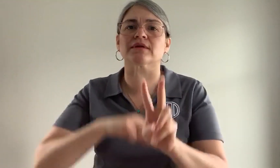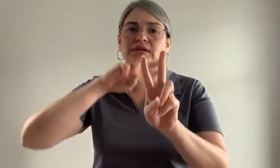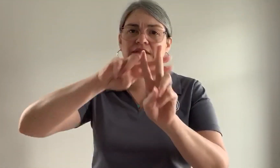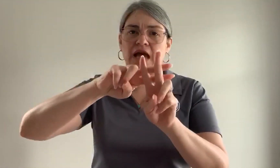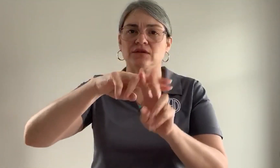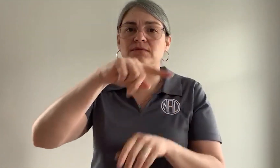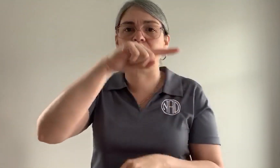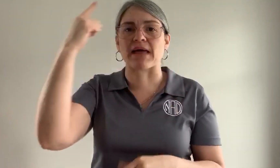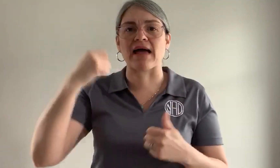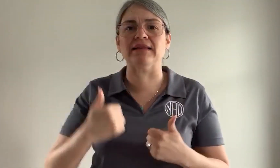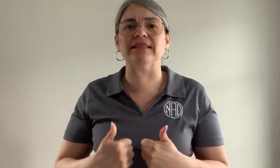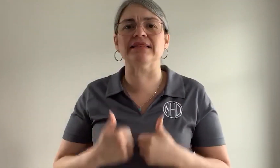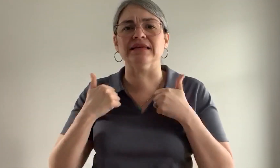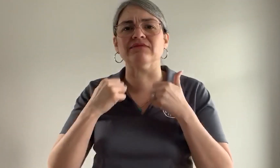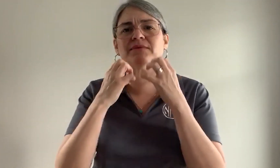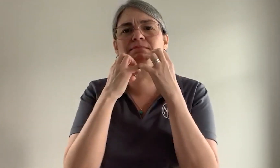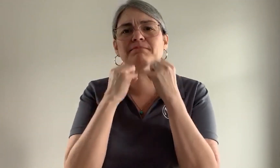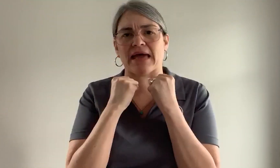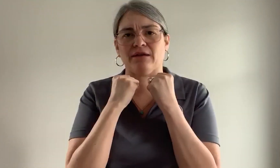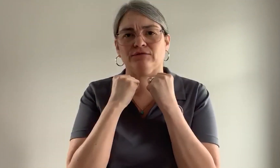Black Lives Matter.